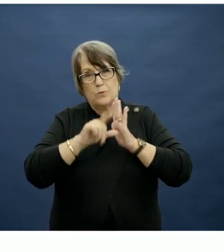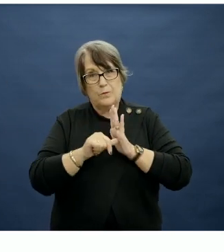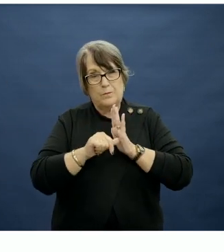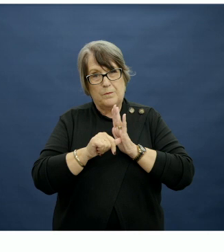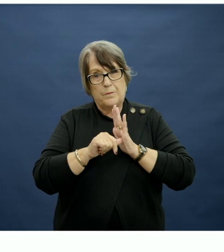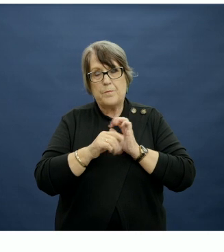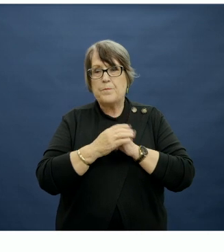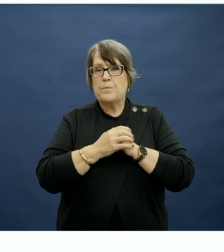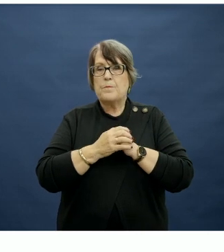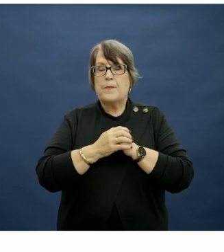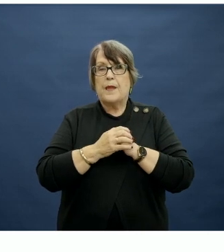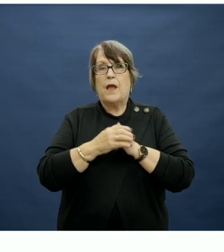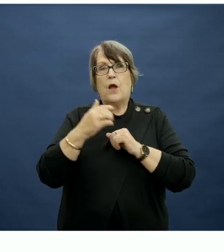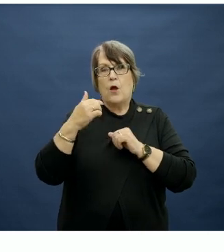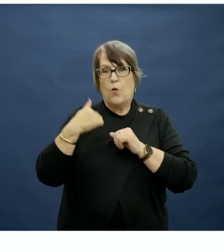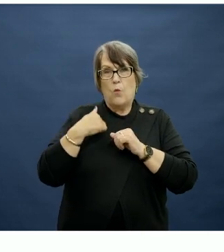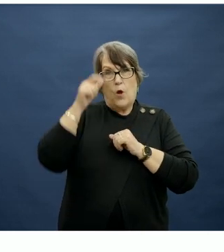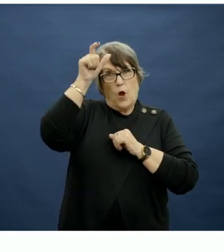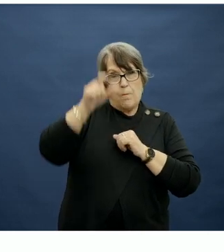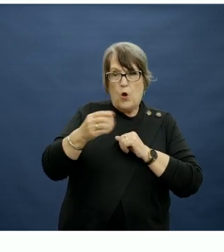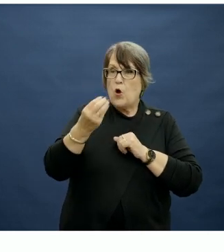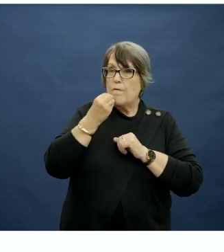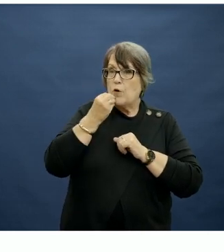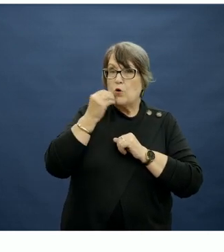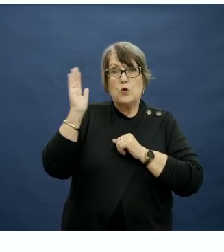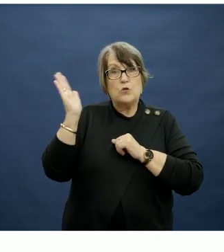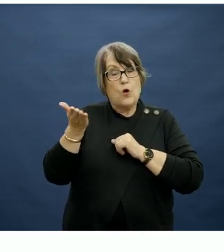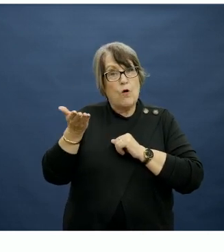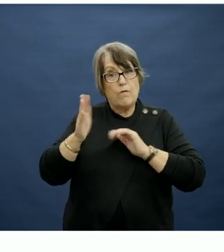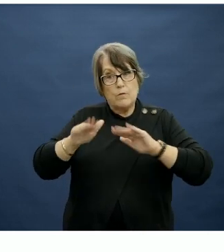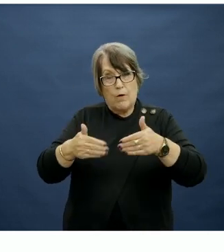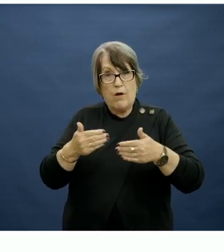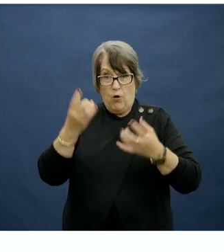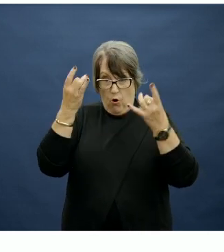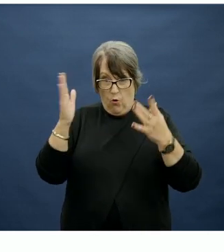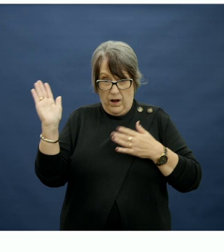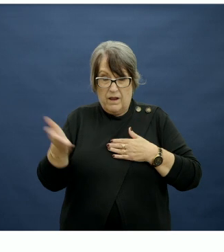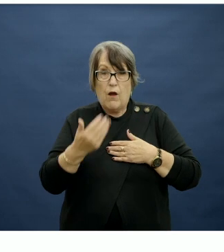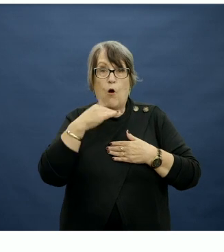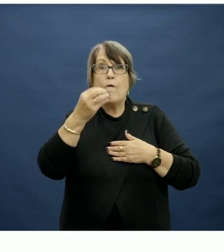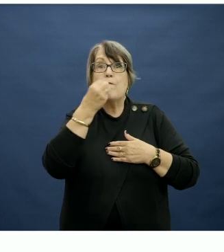We had someone who's a food service provider already serving hot food in South Australian